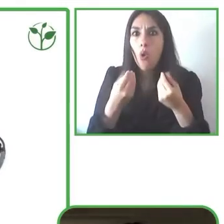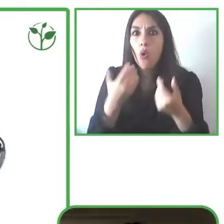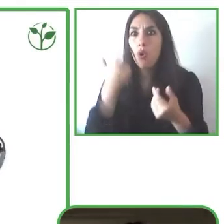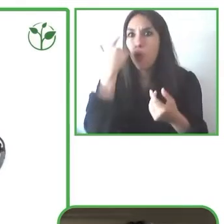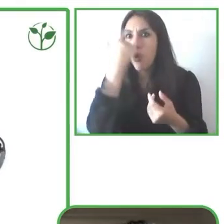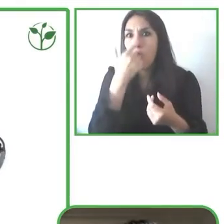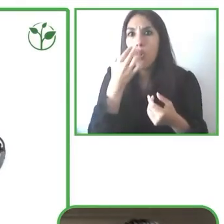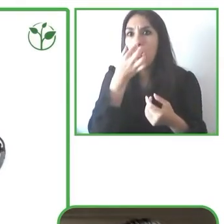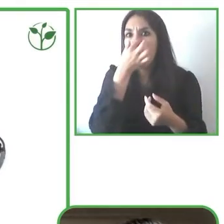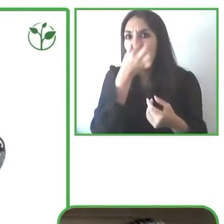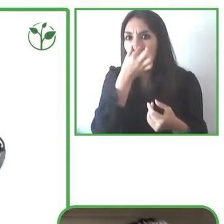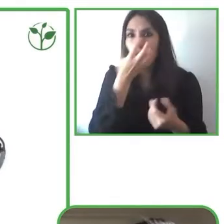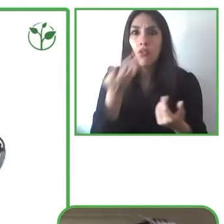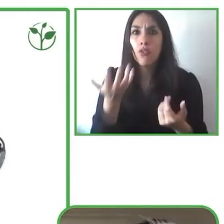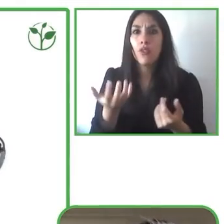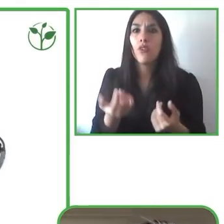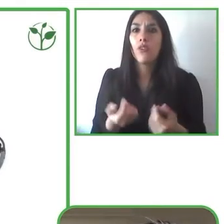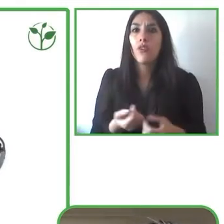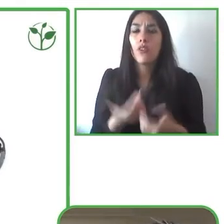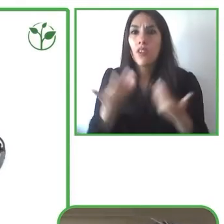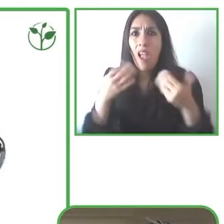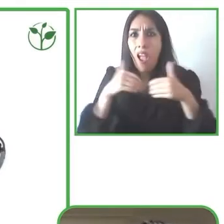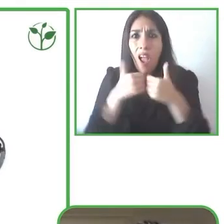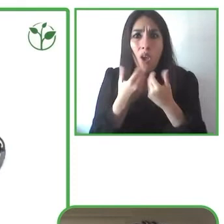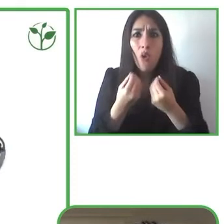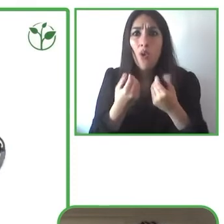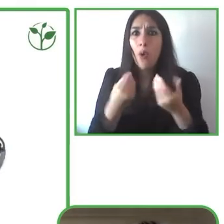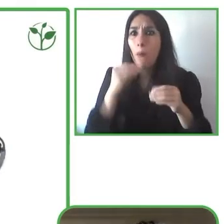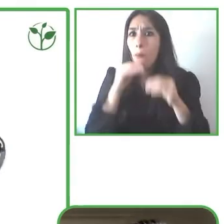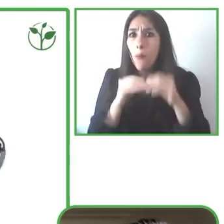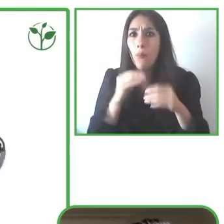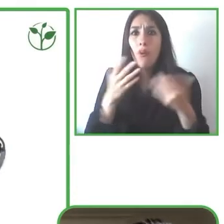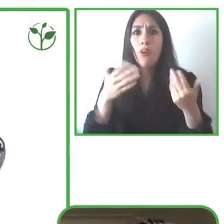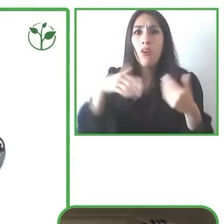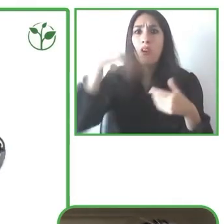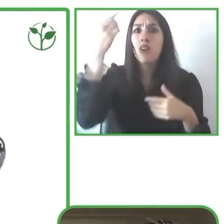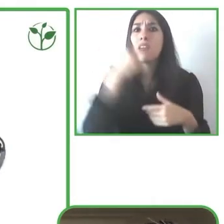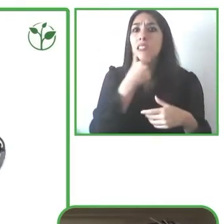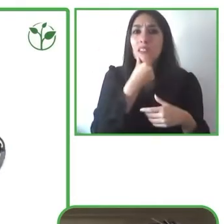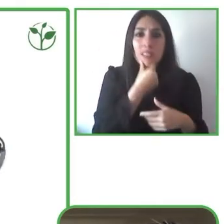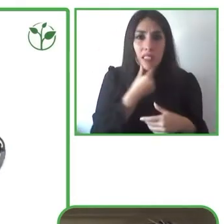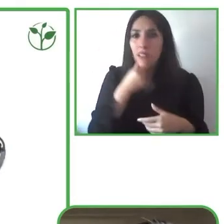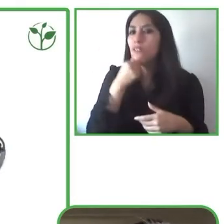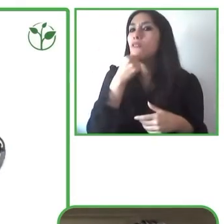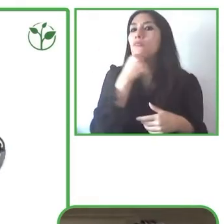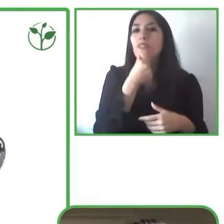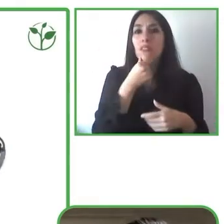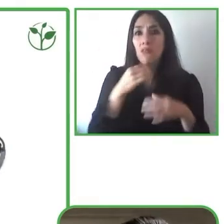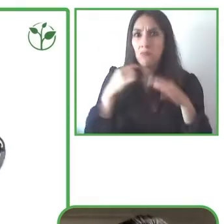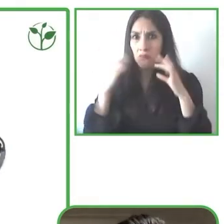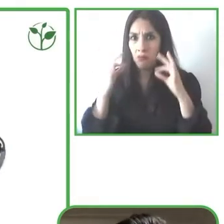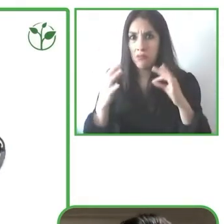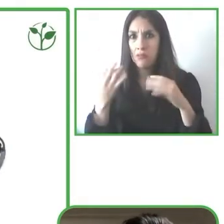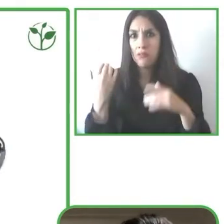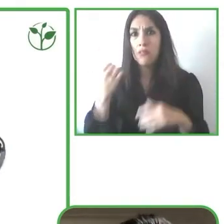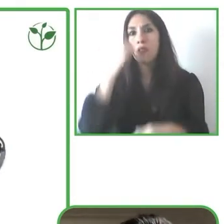of rehabilitation experts or distributors that come and have to fix it or some people are trying to push it and often it breaks.